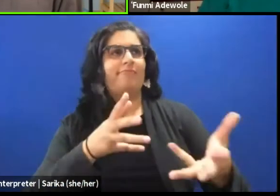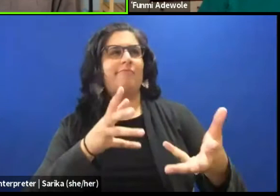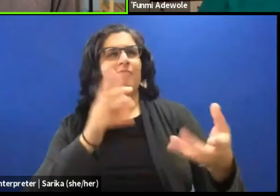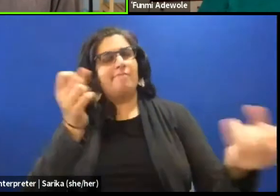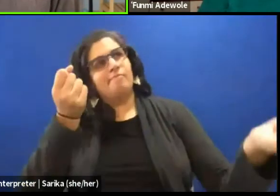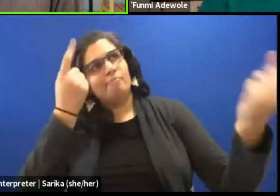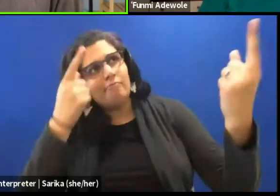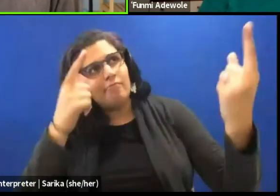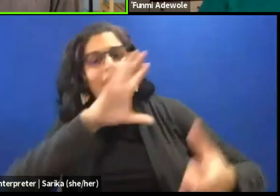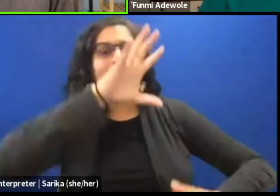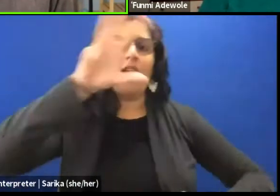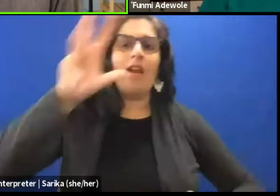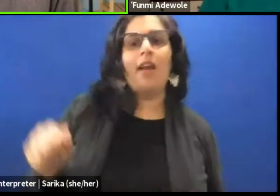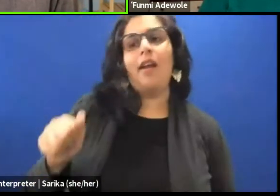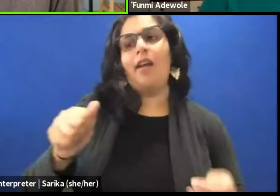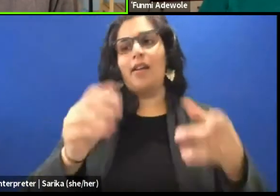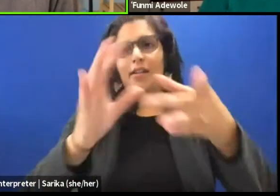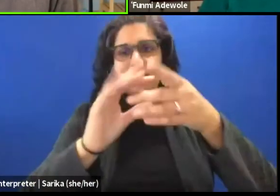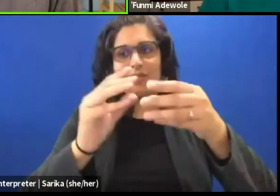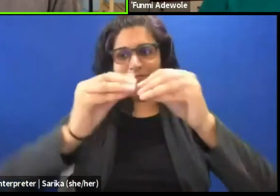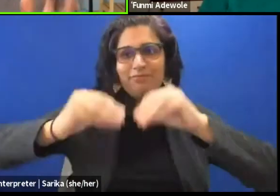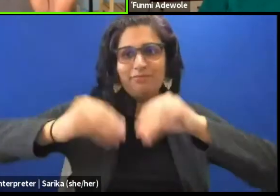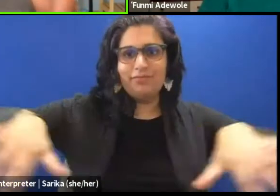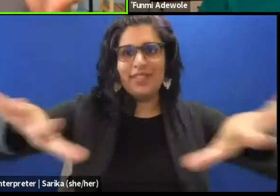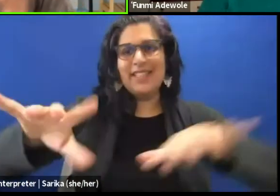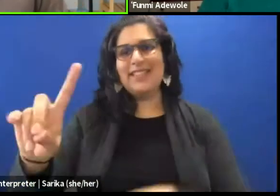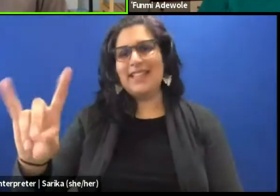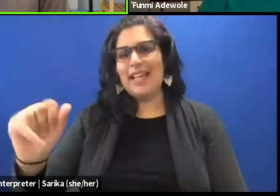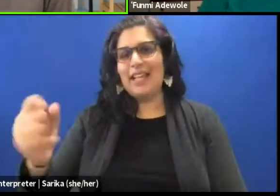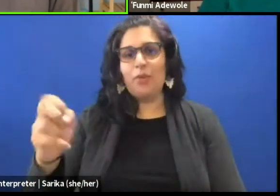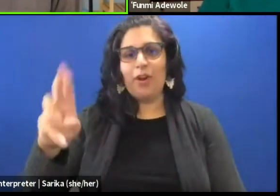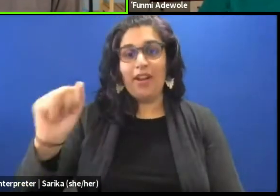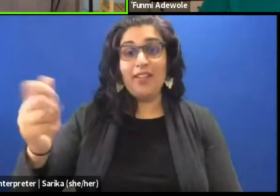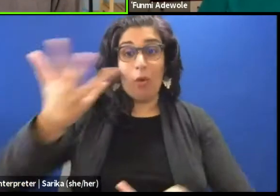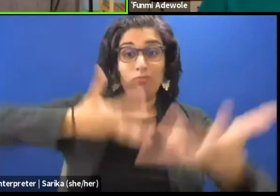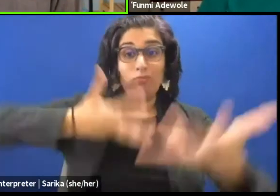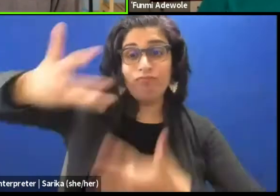to as interdisciplinary theatremakers. It's good to have you here today Funmi.